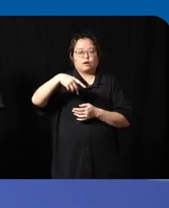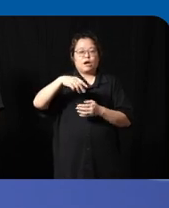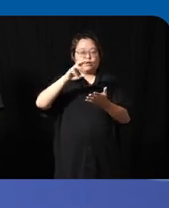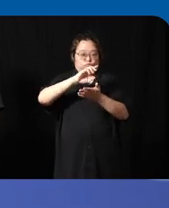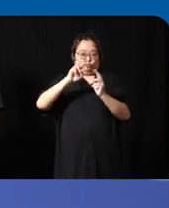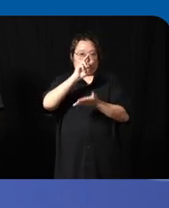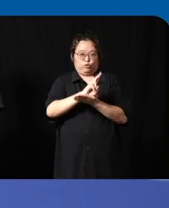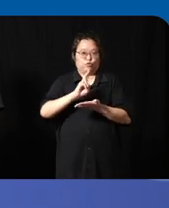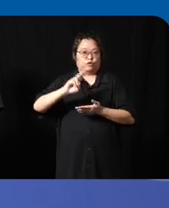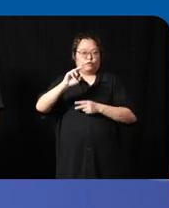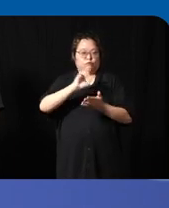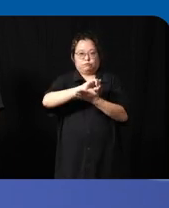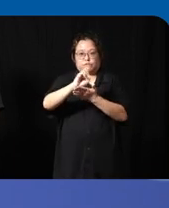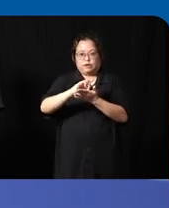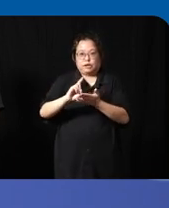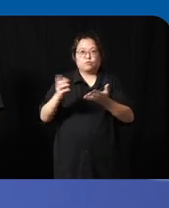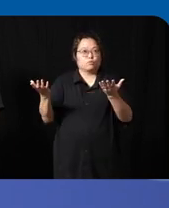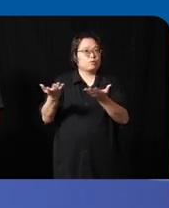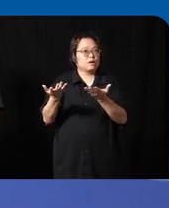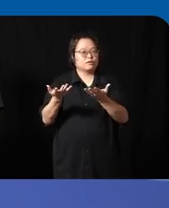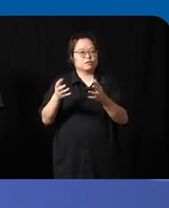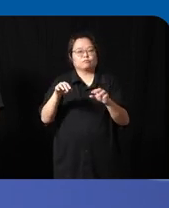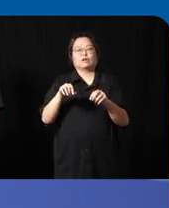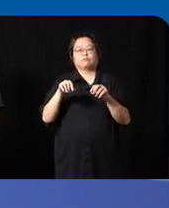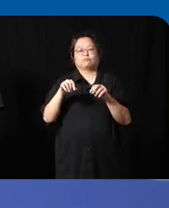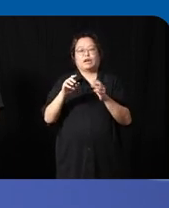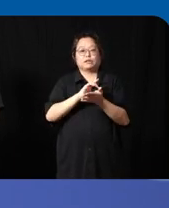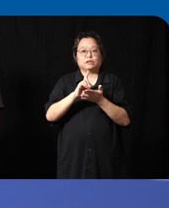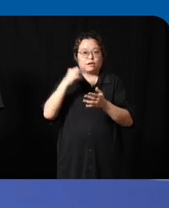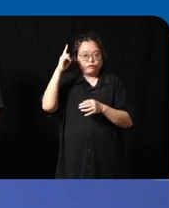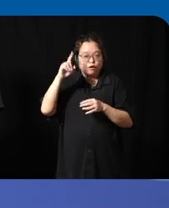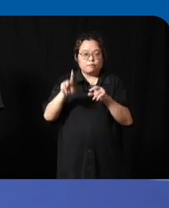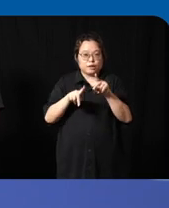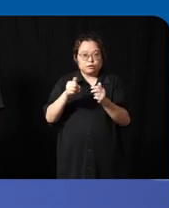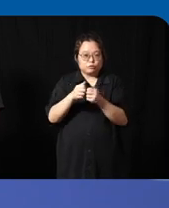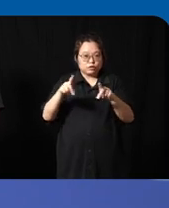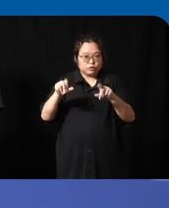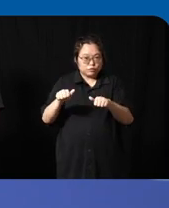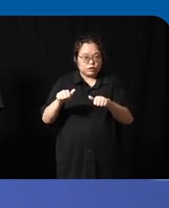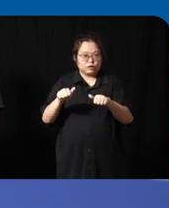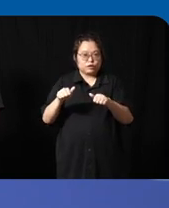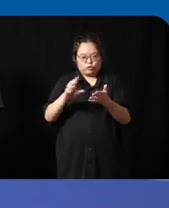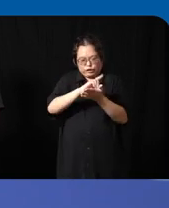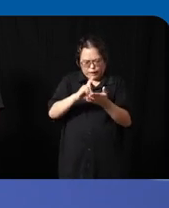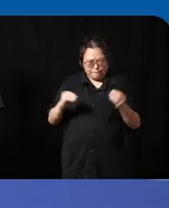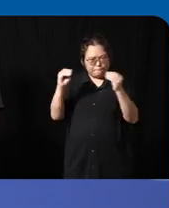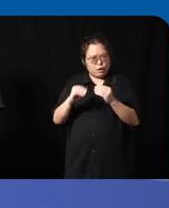that to design for persons with disability is to design for uh much more a very common example is